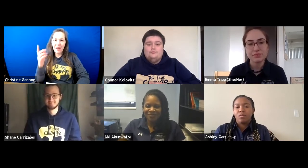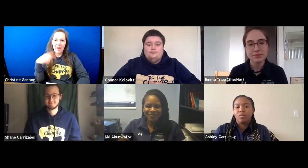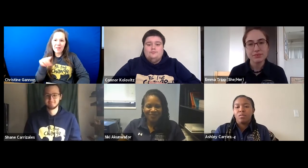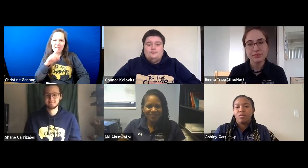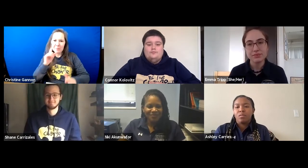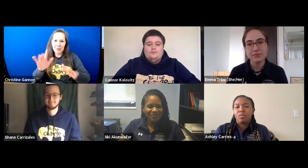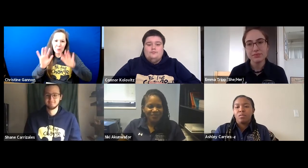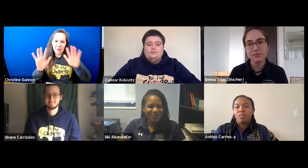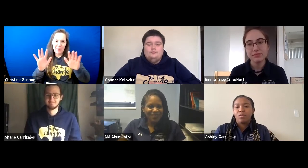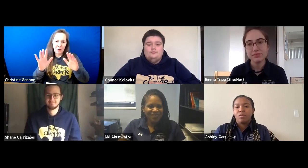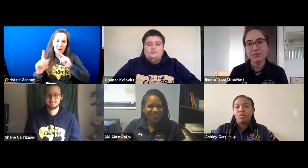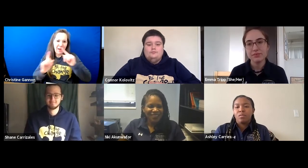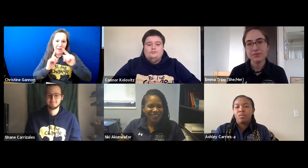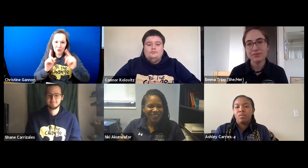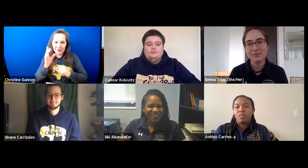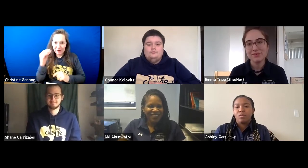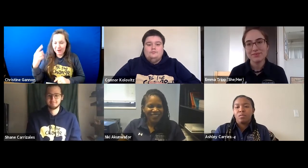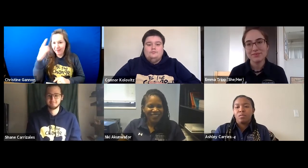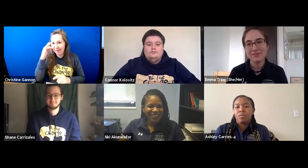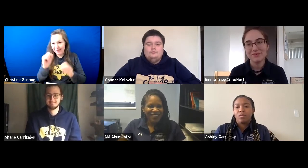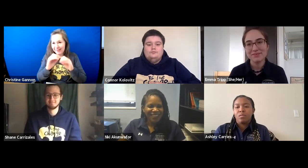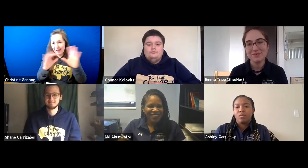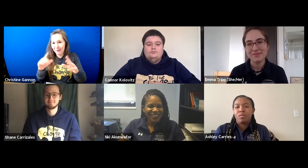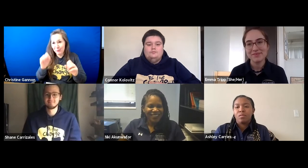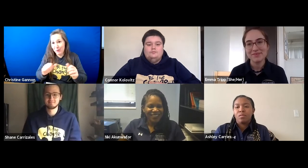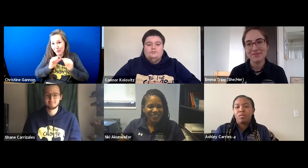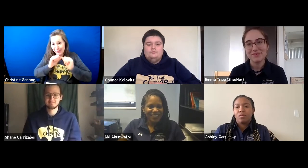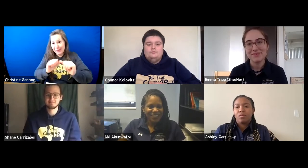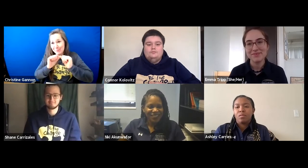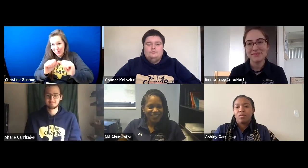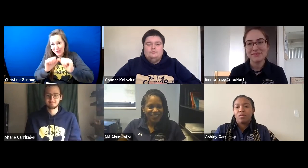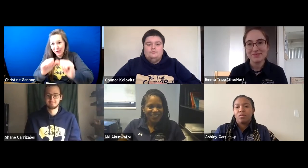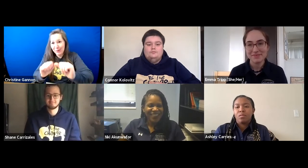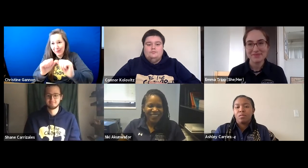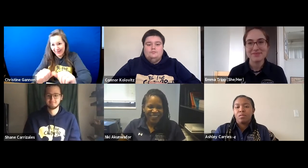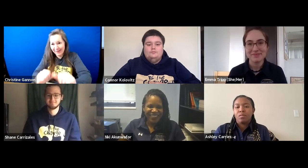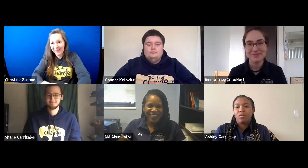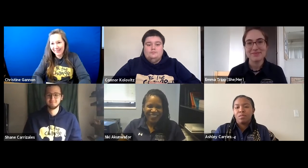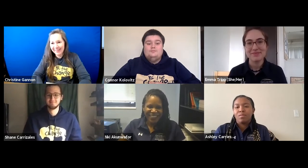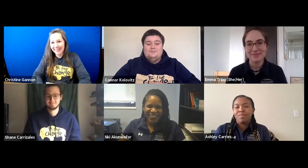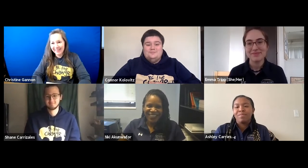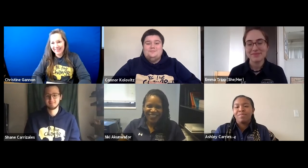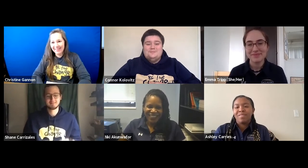>I think this was a great conversation that definitely needs to be continued.